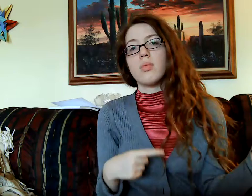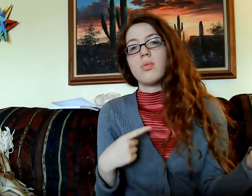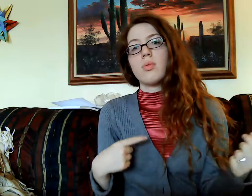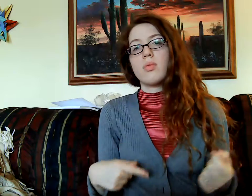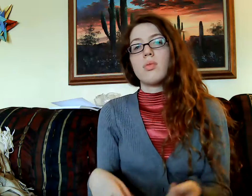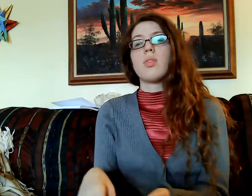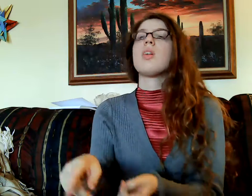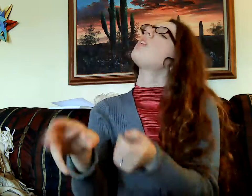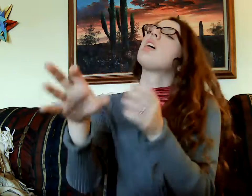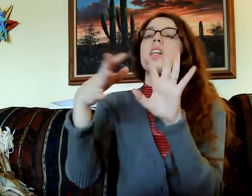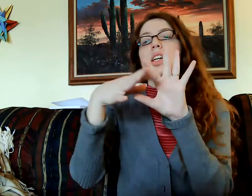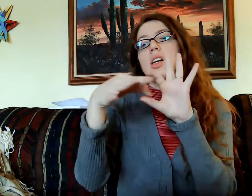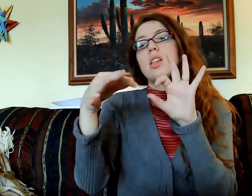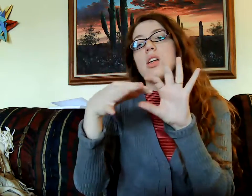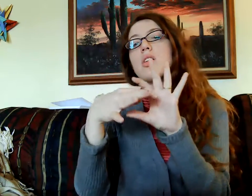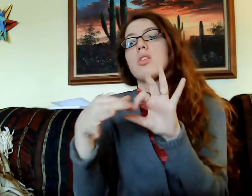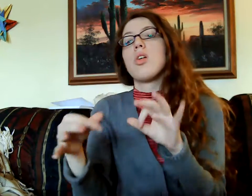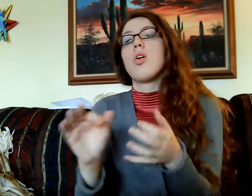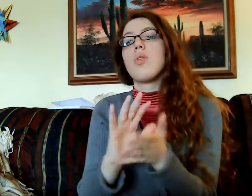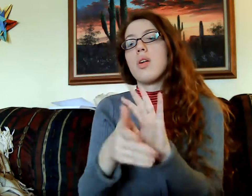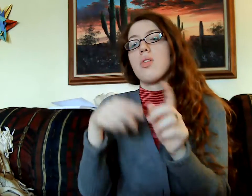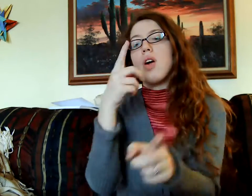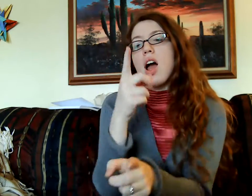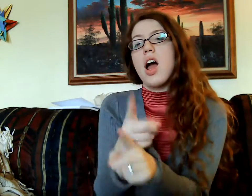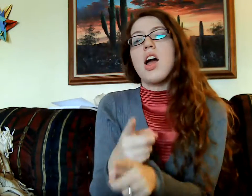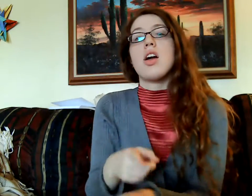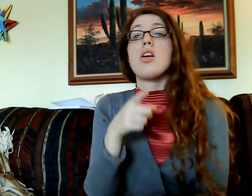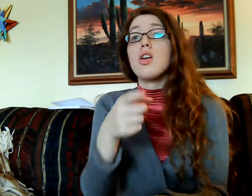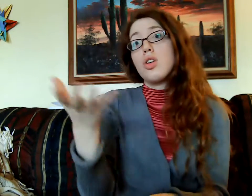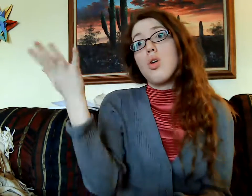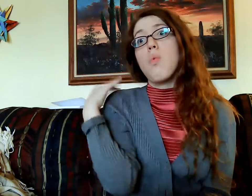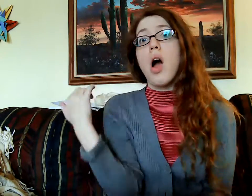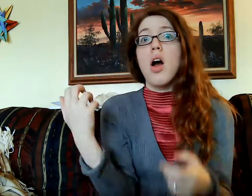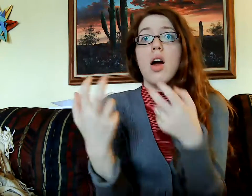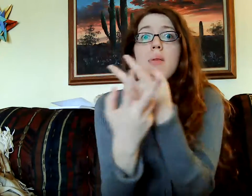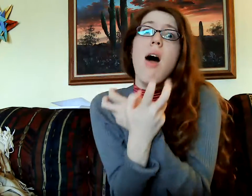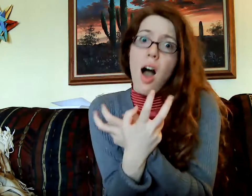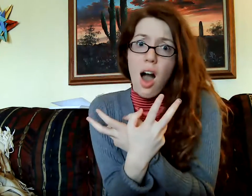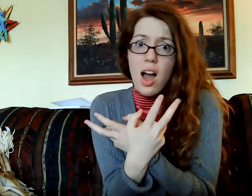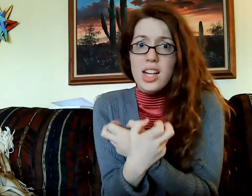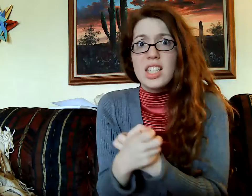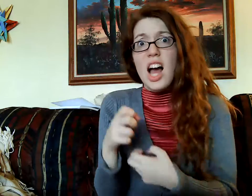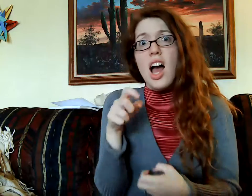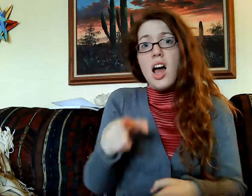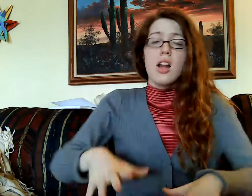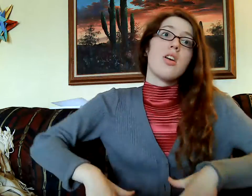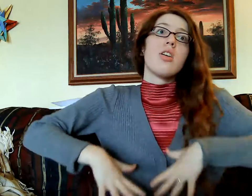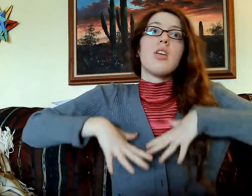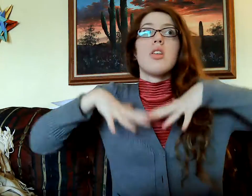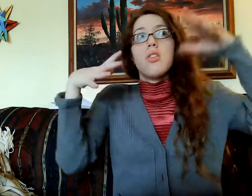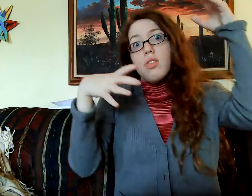LET/ALLOW STORY RIGHT STORY RIGHT, YOU WERE POISON (same sign as BONES) YOU.